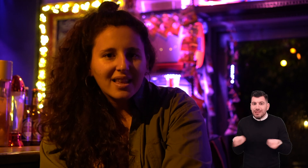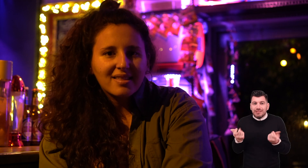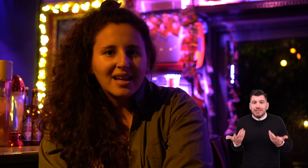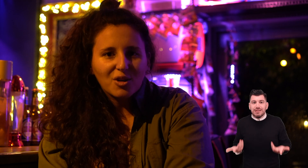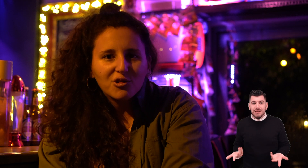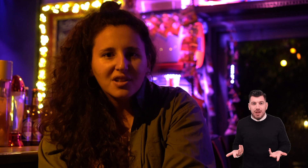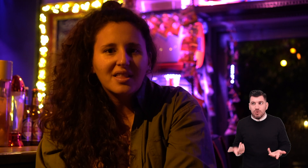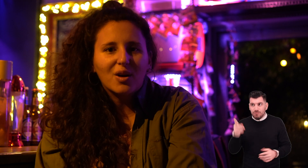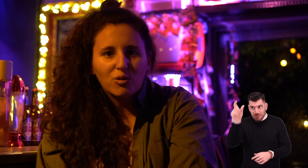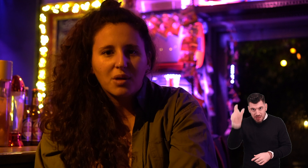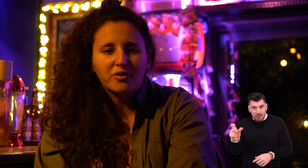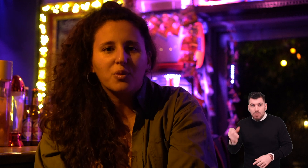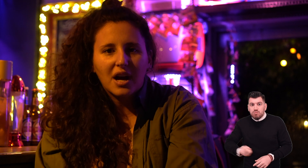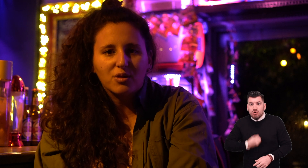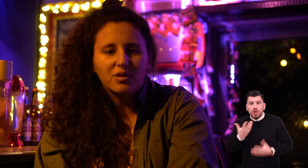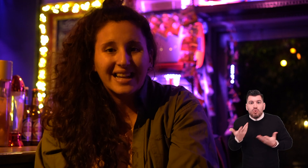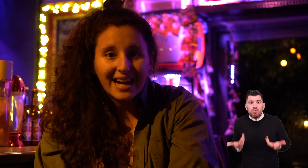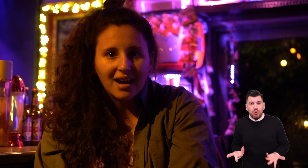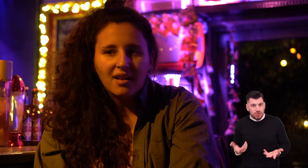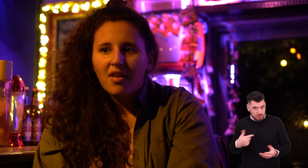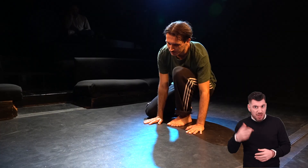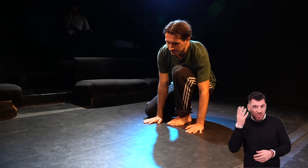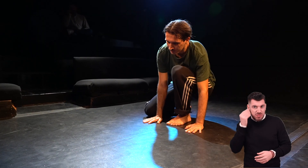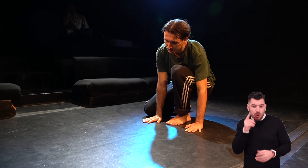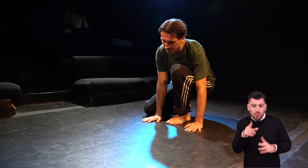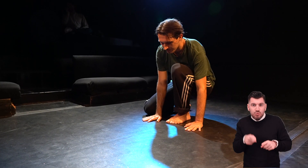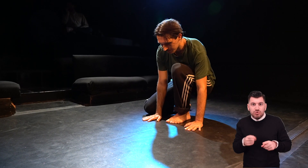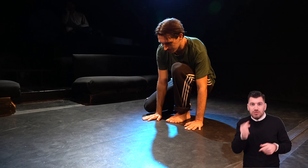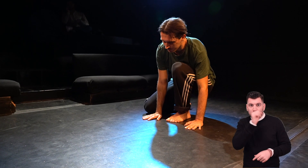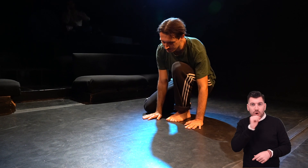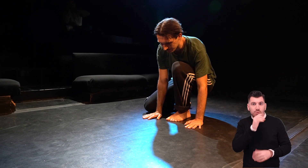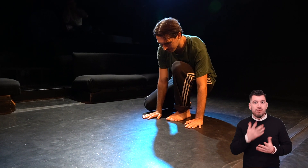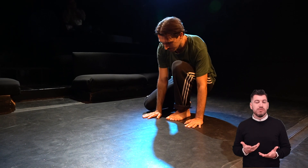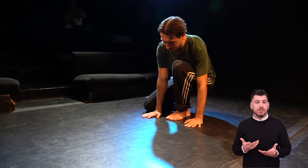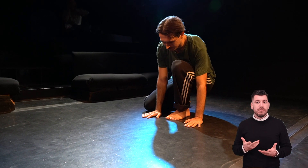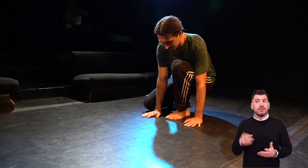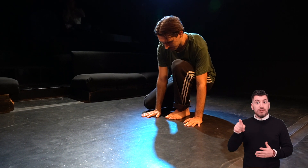"What will he feel, what will he hear from what I do in the end?" When Panos heard the song for the first time,